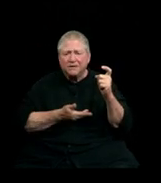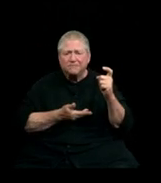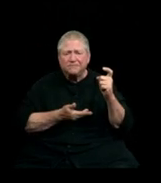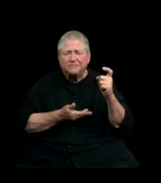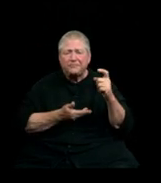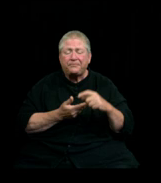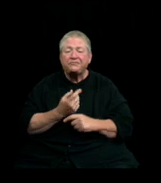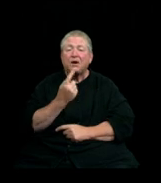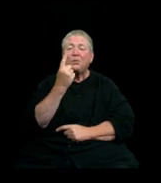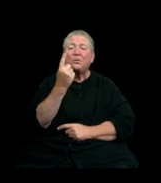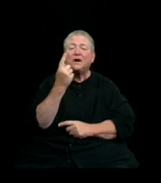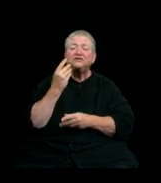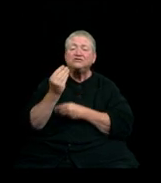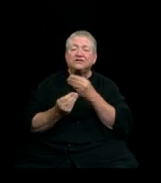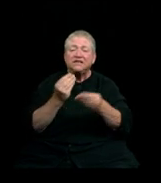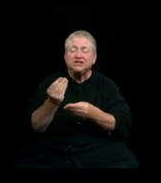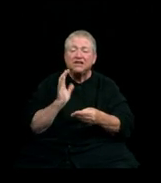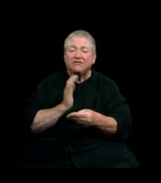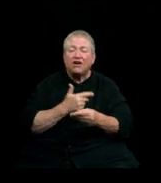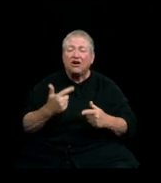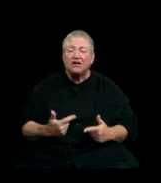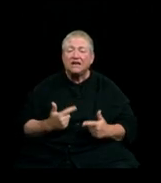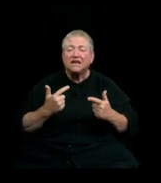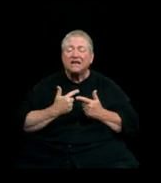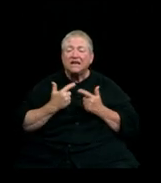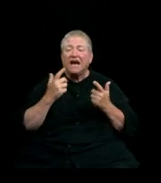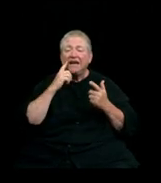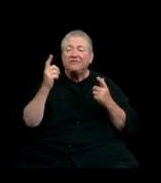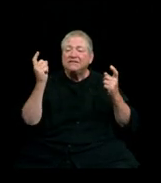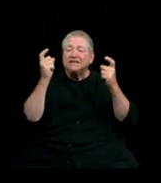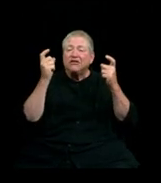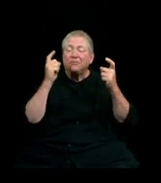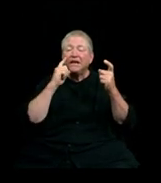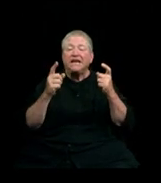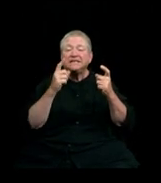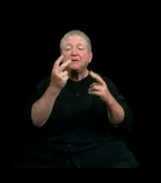One of the traditions of our live ceremonies is the memory walk from Carver to Old Main